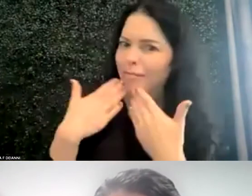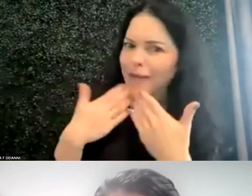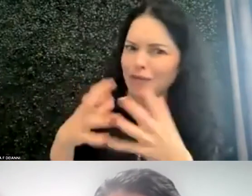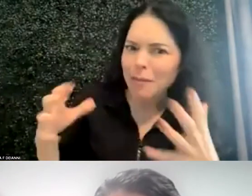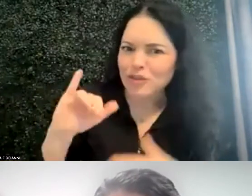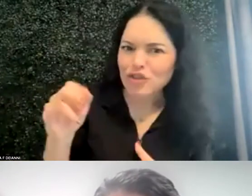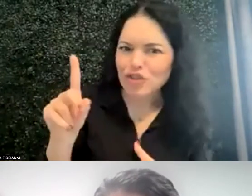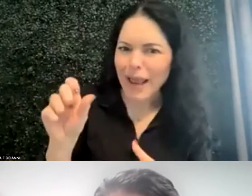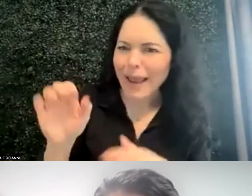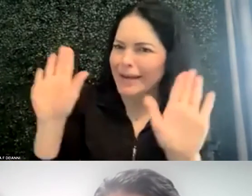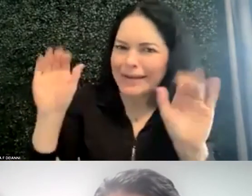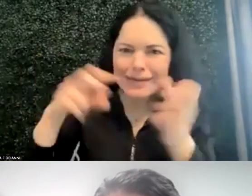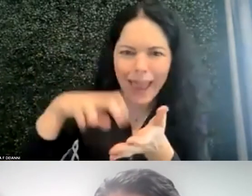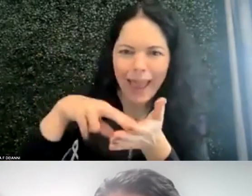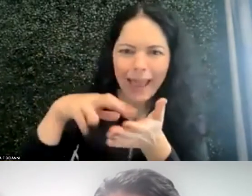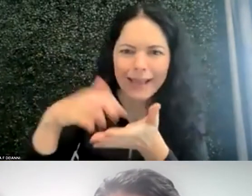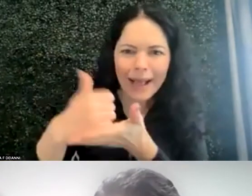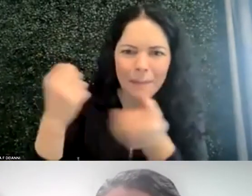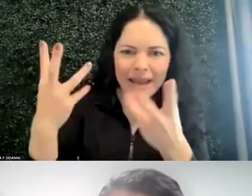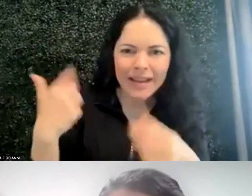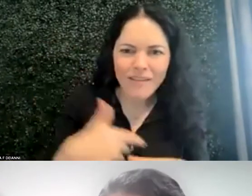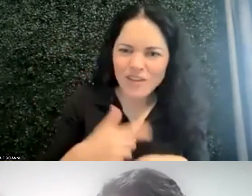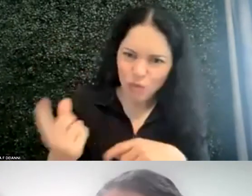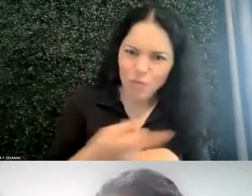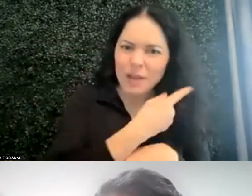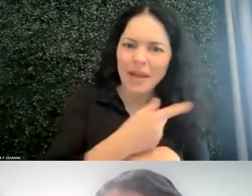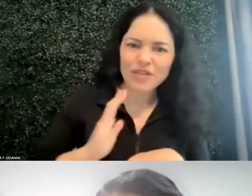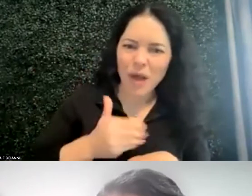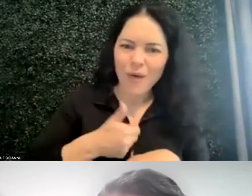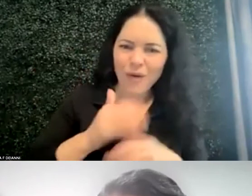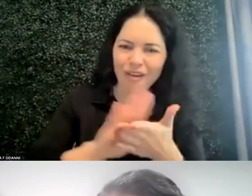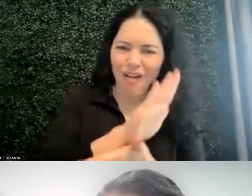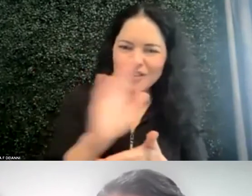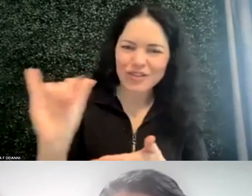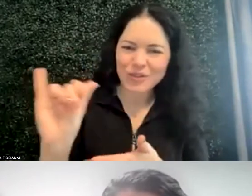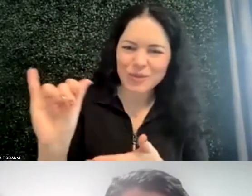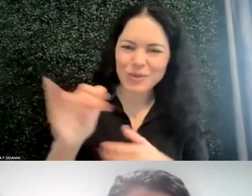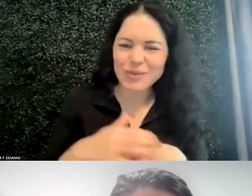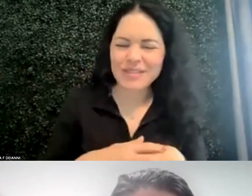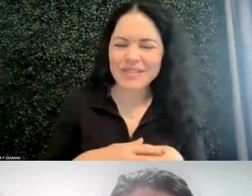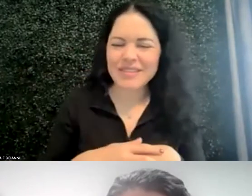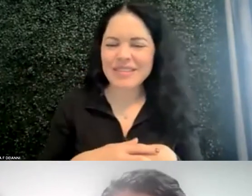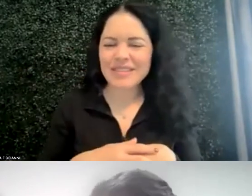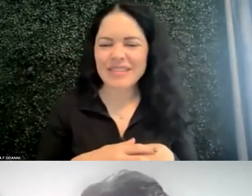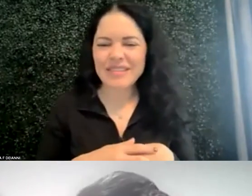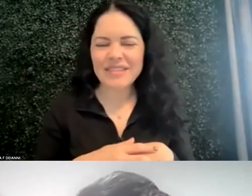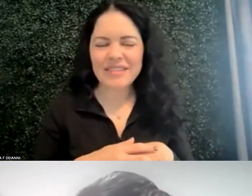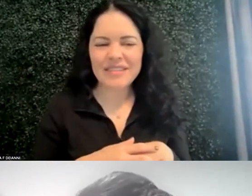You've helped many people because we'll take this back to our college too. Not to assume how long things take students are creating